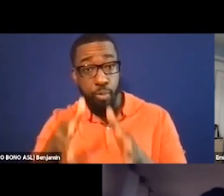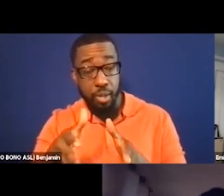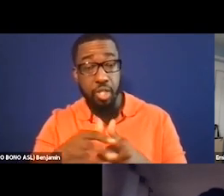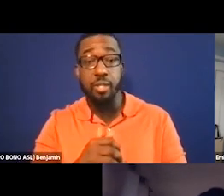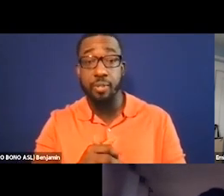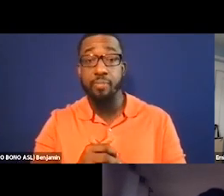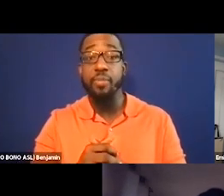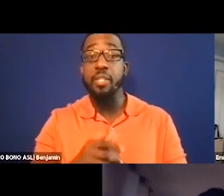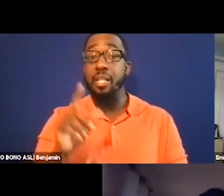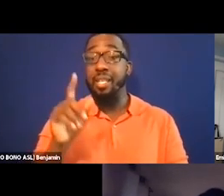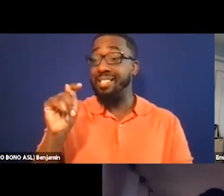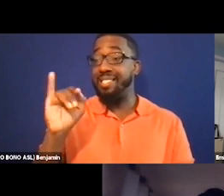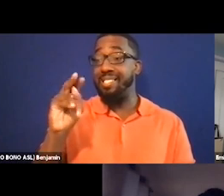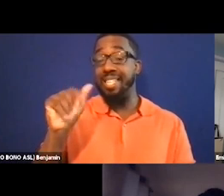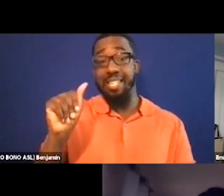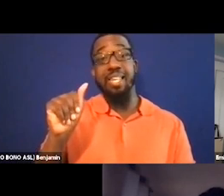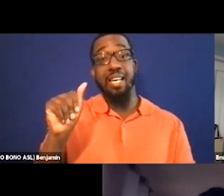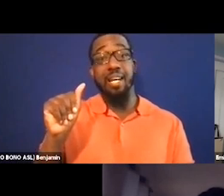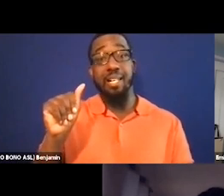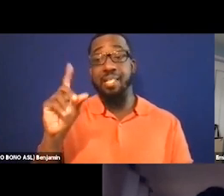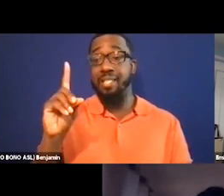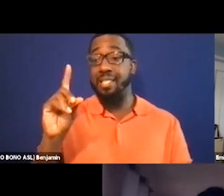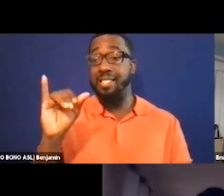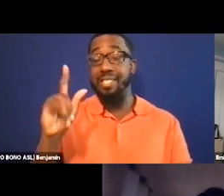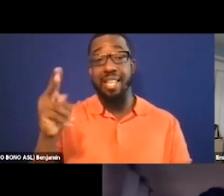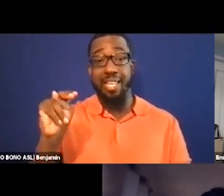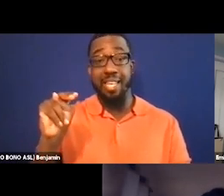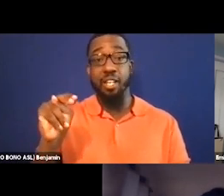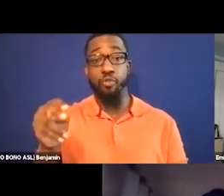Dillon of Dillon Reporting Services from Illinois. Thank you, Tina.